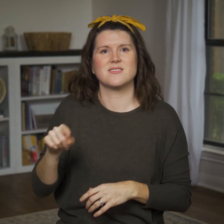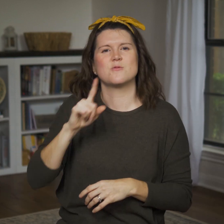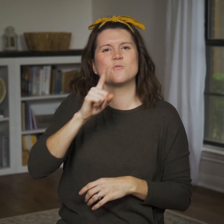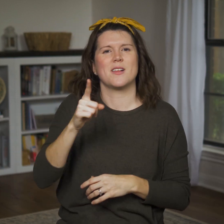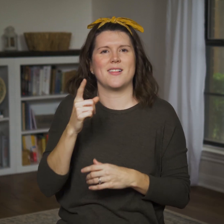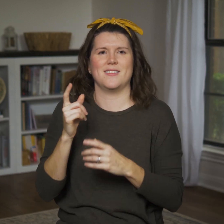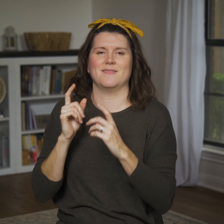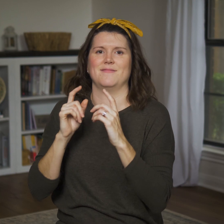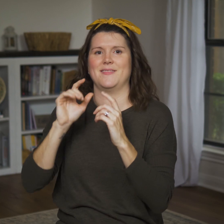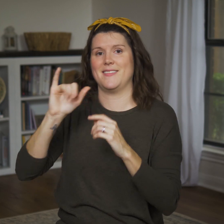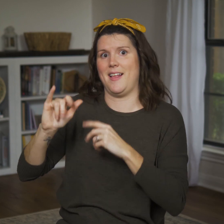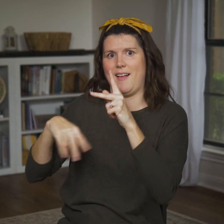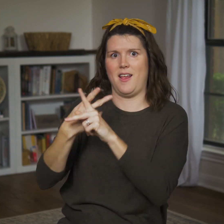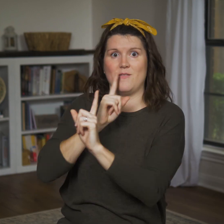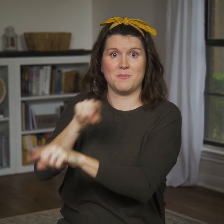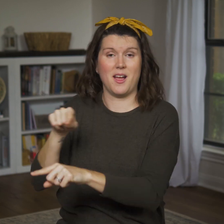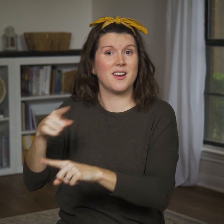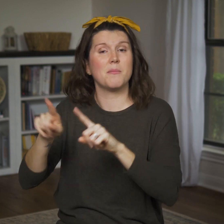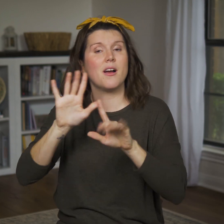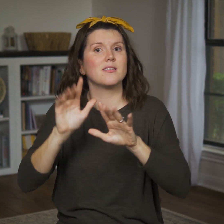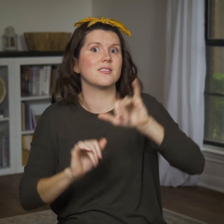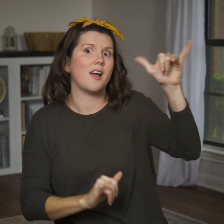It’s an attempt at initiating some kind of response.